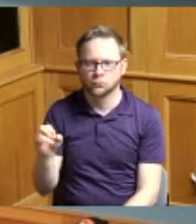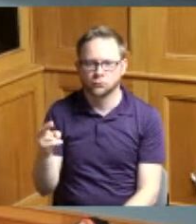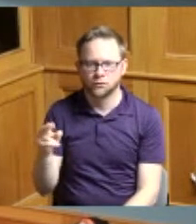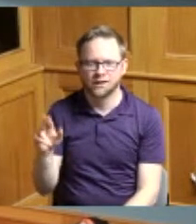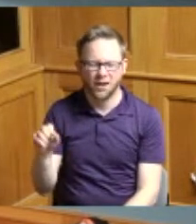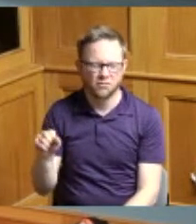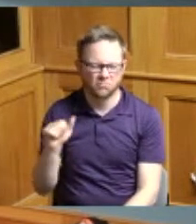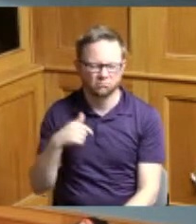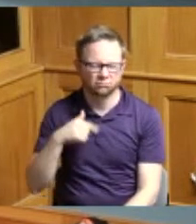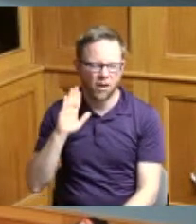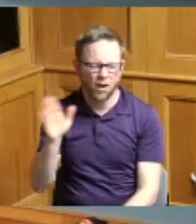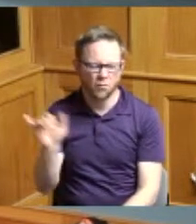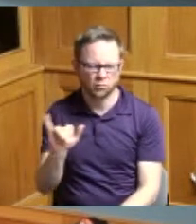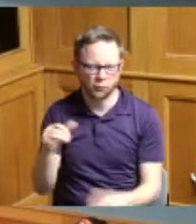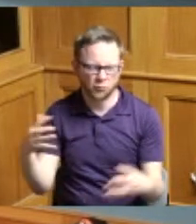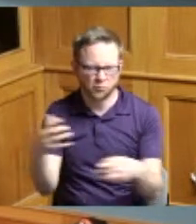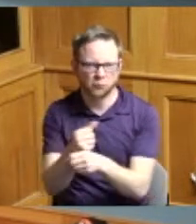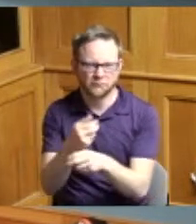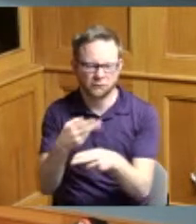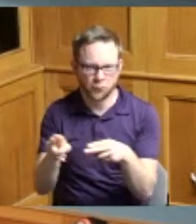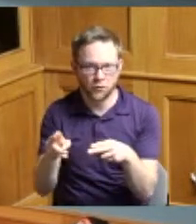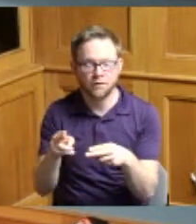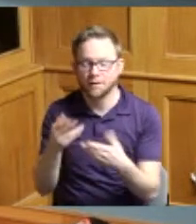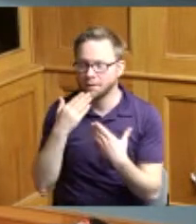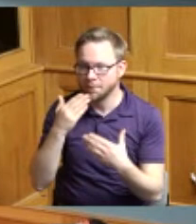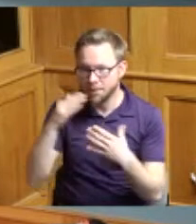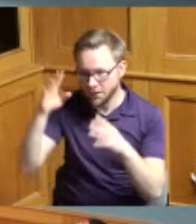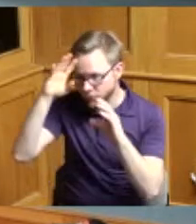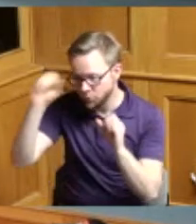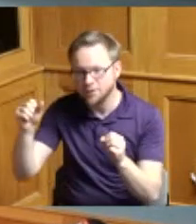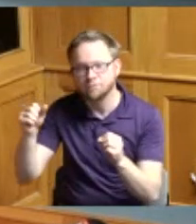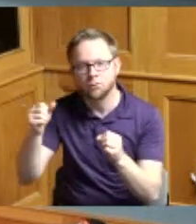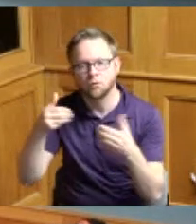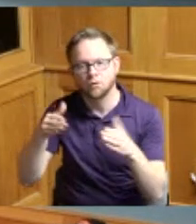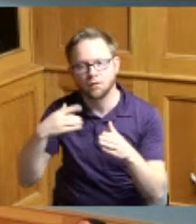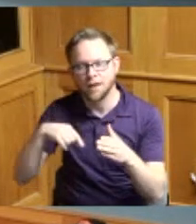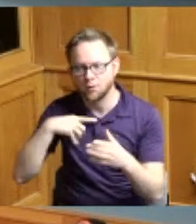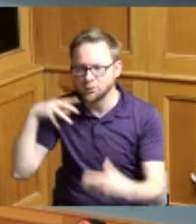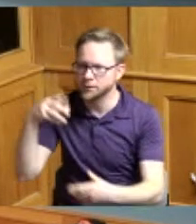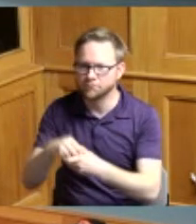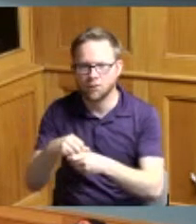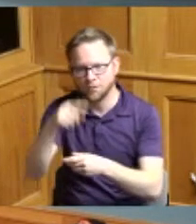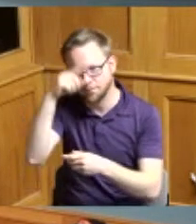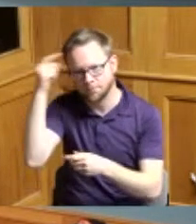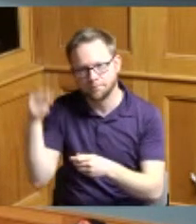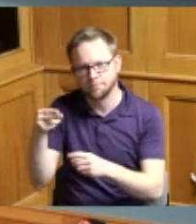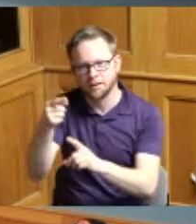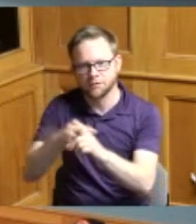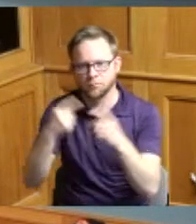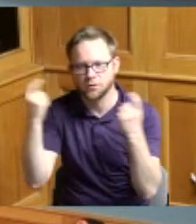once again allowing us to all be involved in the Black History Month celebration it is really it's